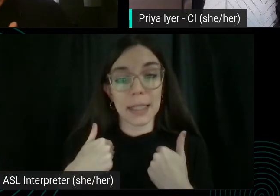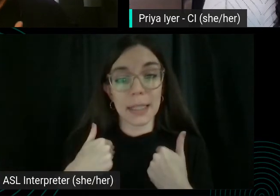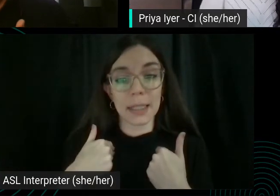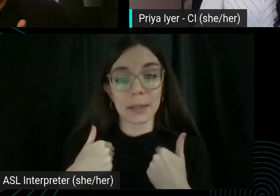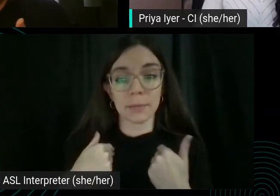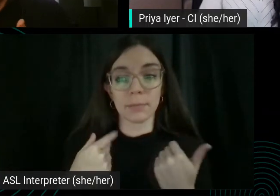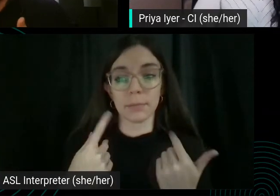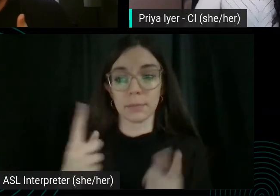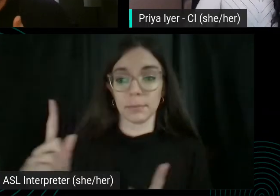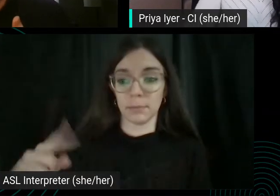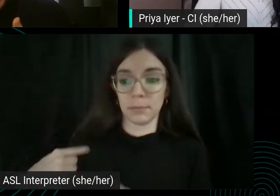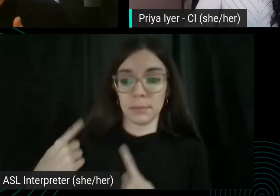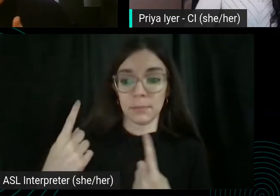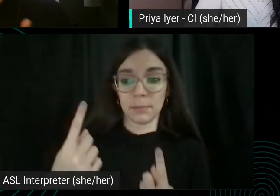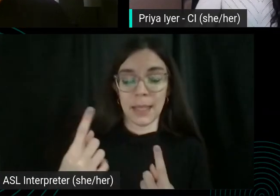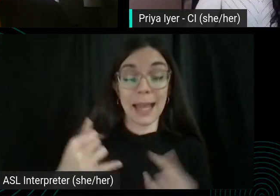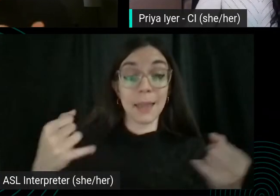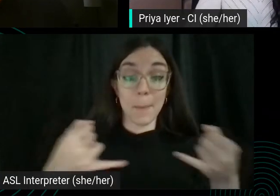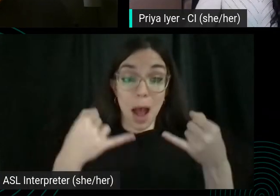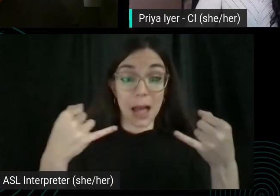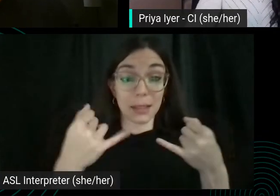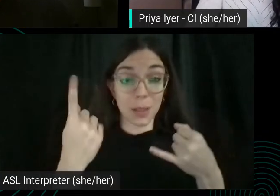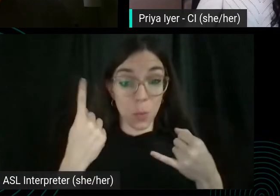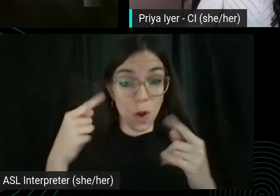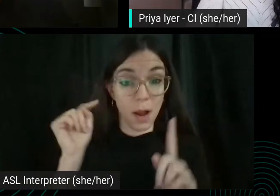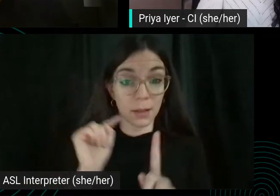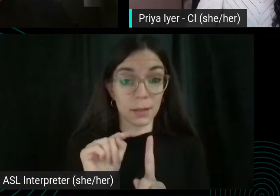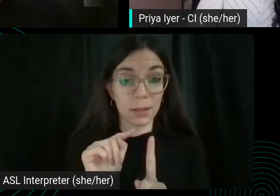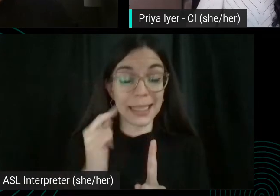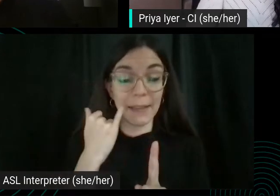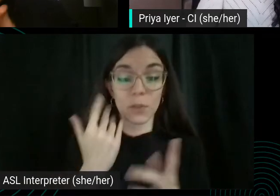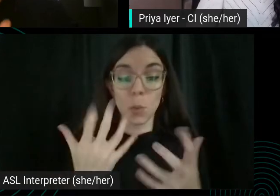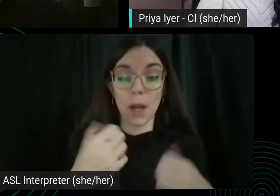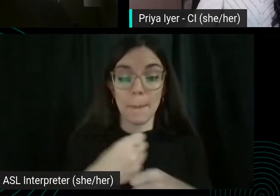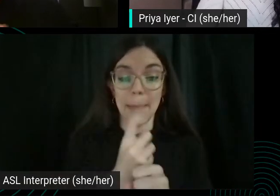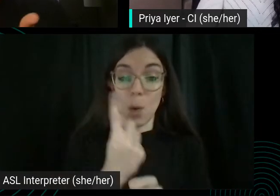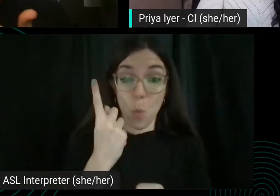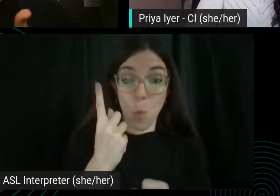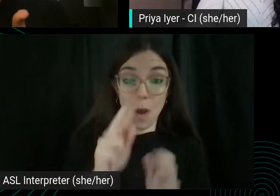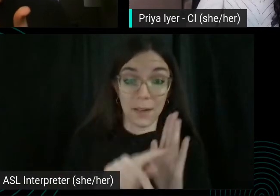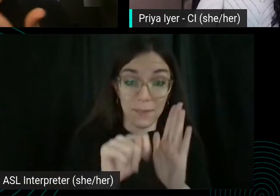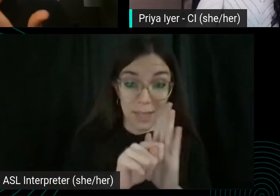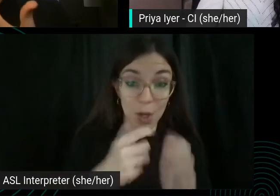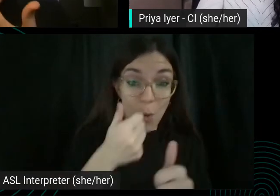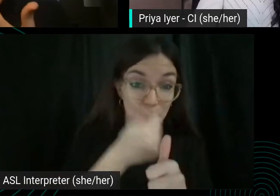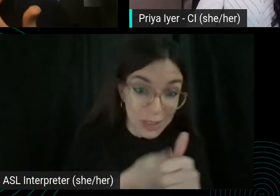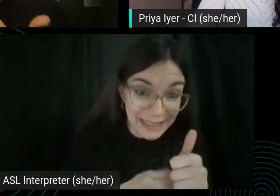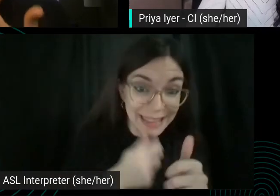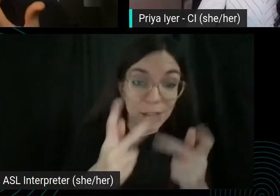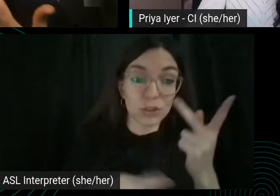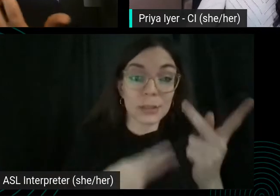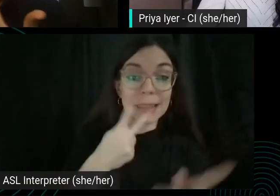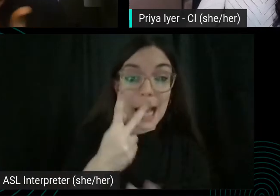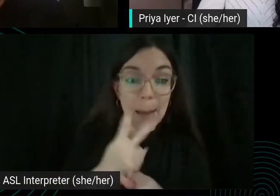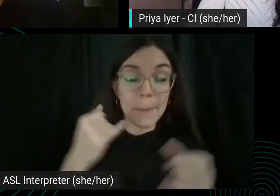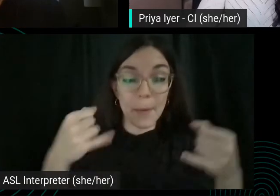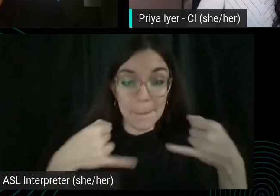pasta one. For example, do you want to make a single video for every single type of pasta, for every single type of region?